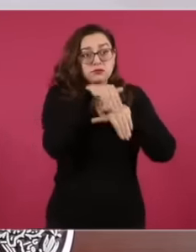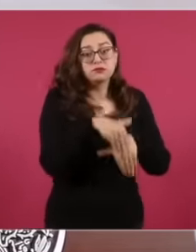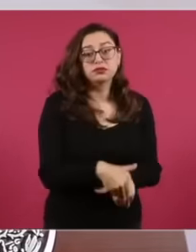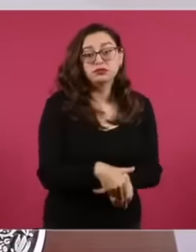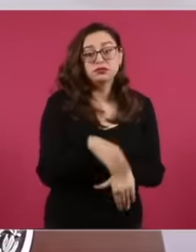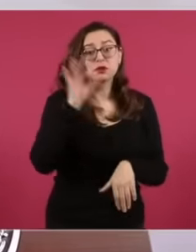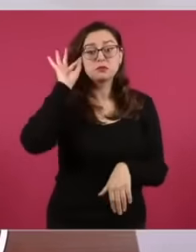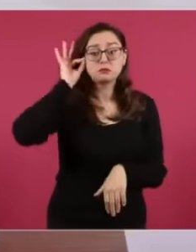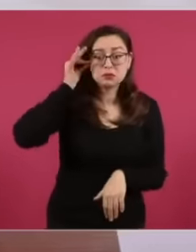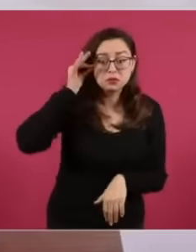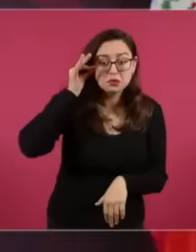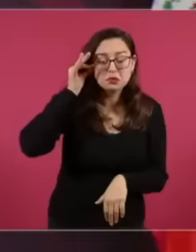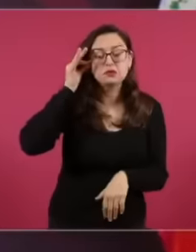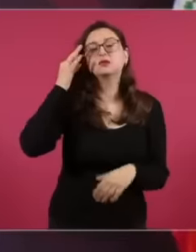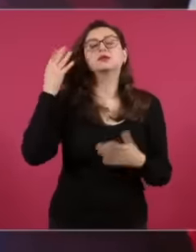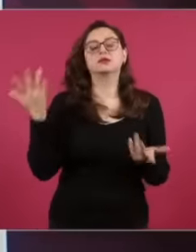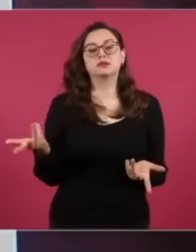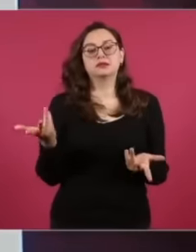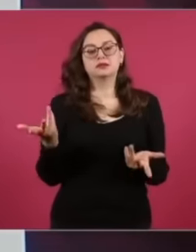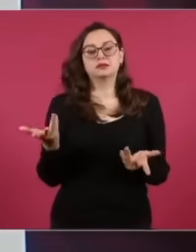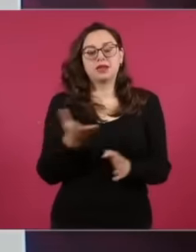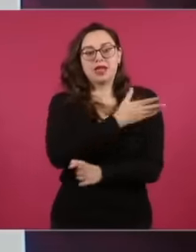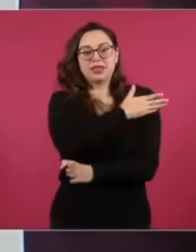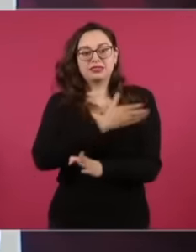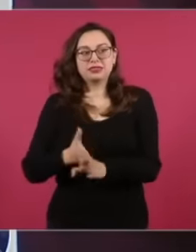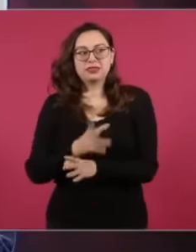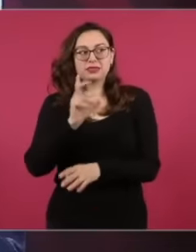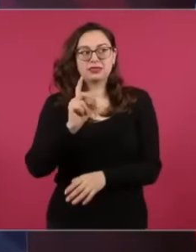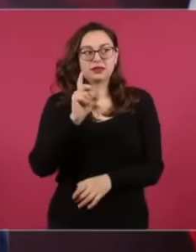abroad